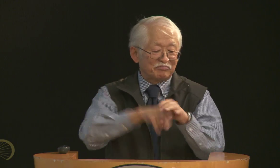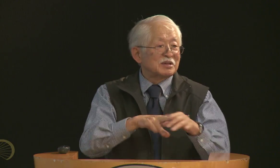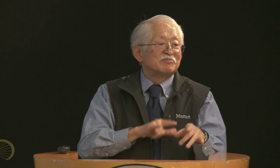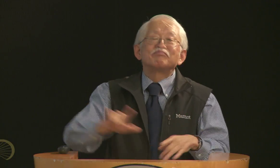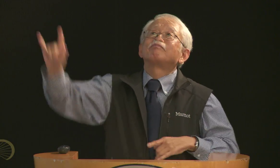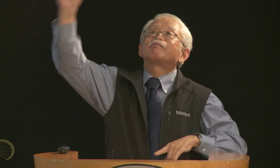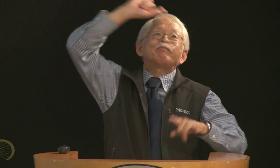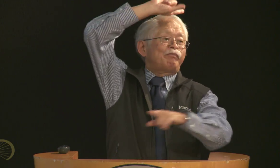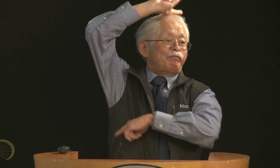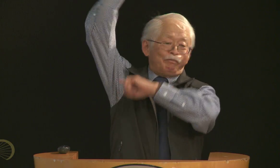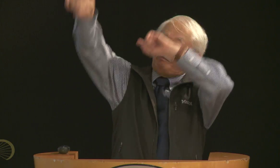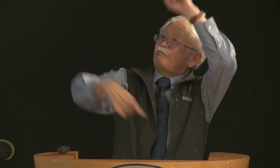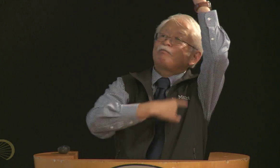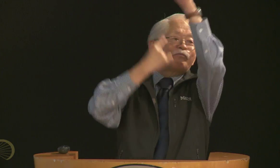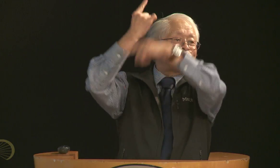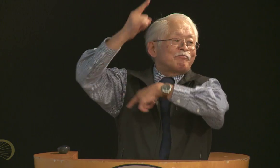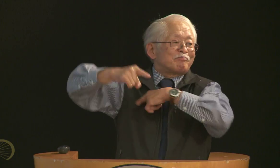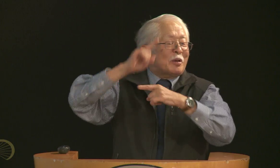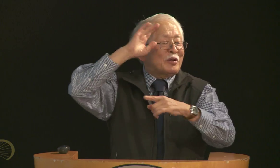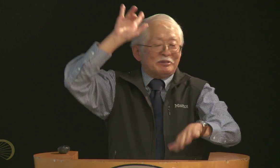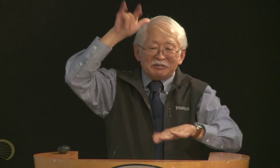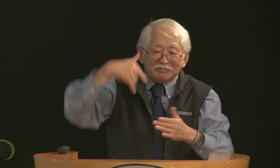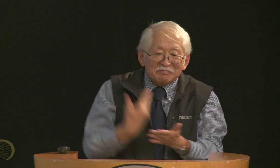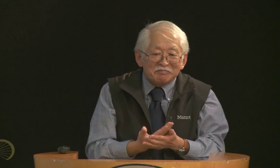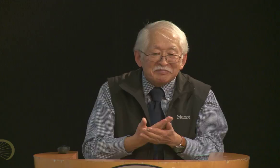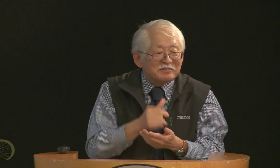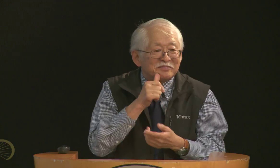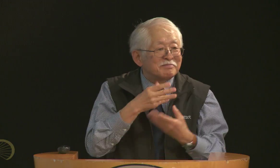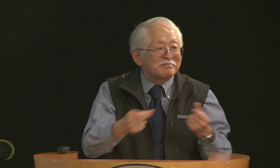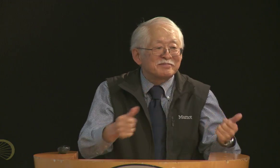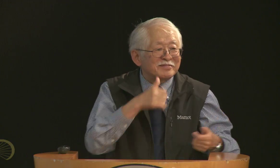and was famous for being a stunt pilot